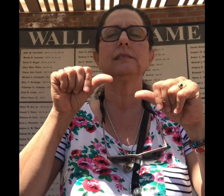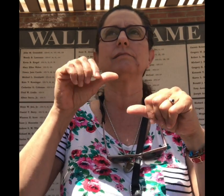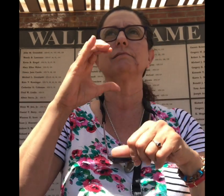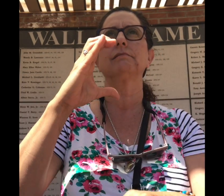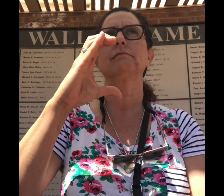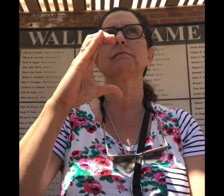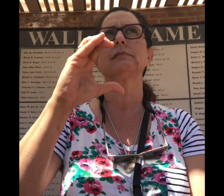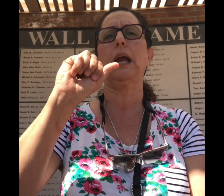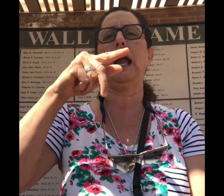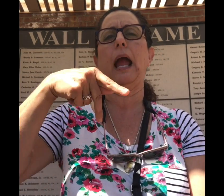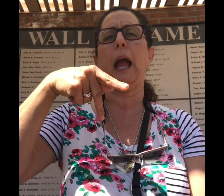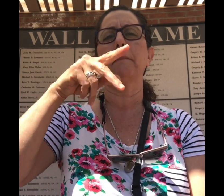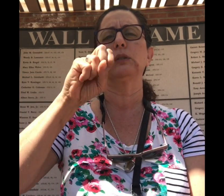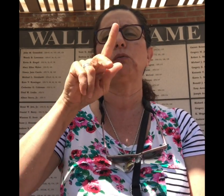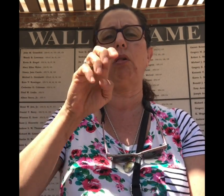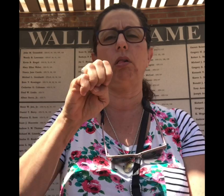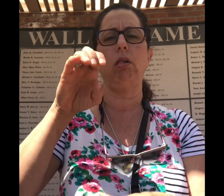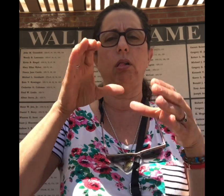I will be showing you a scientific capsule called the Apollo.